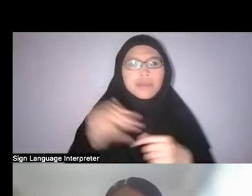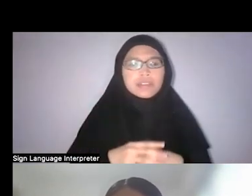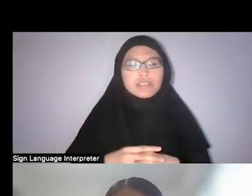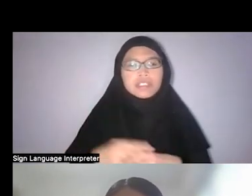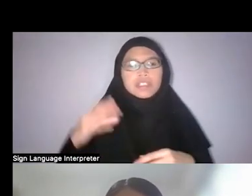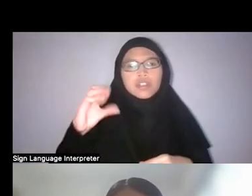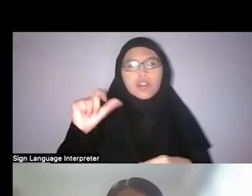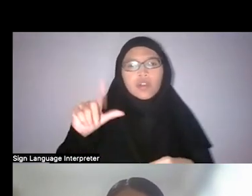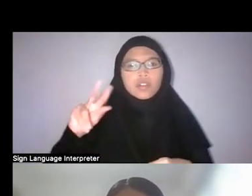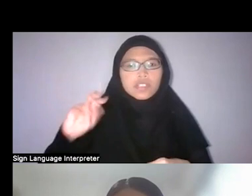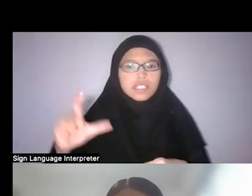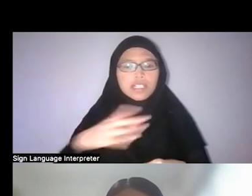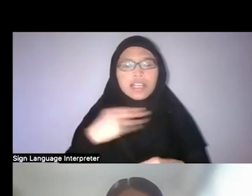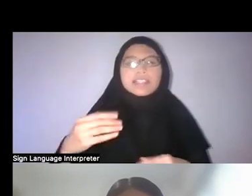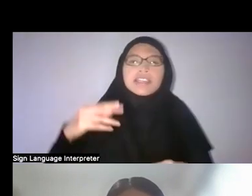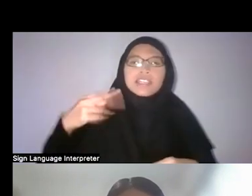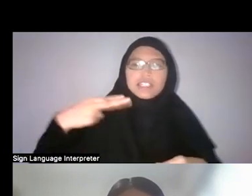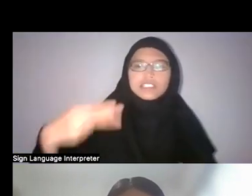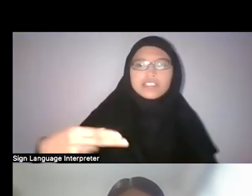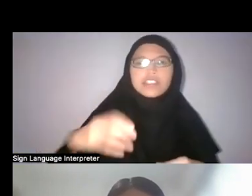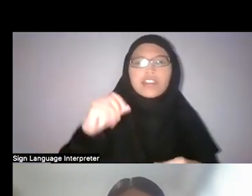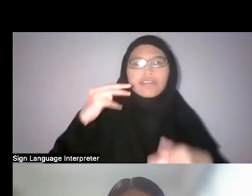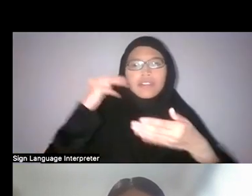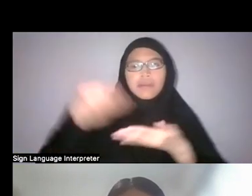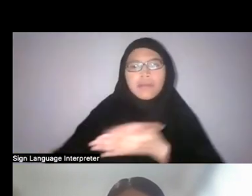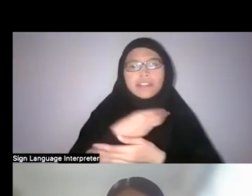Khairulddin: Thanks for your reading of my work.